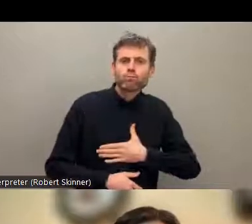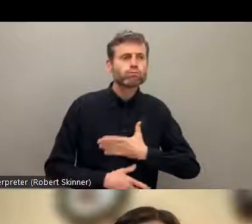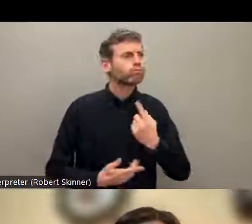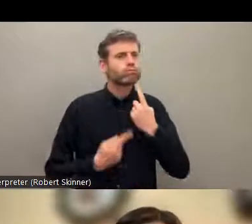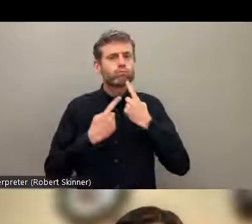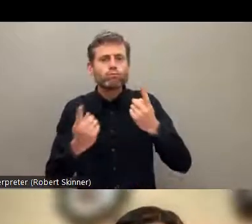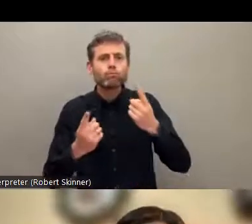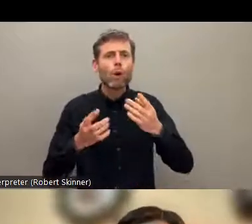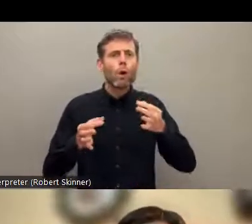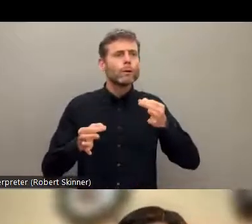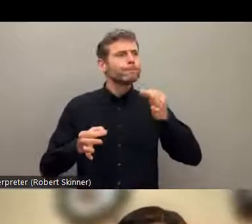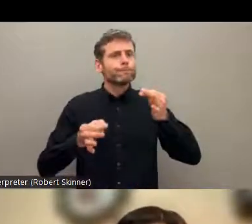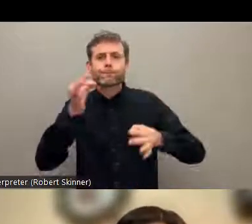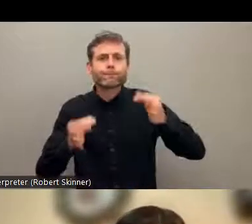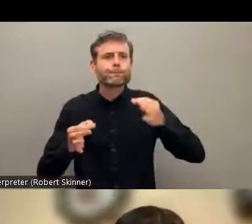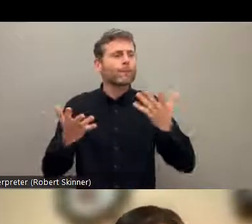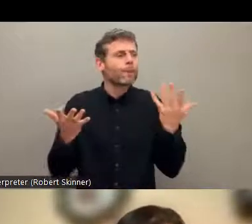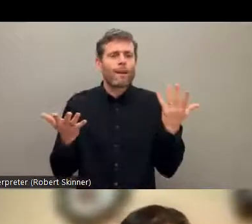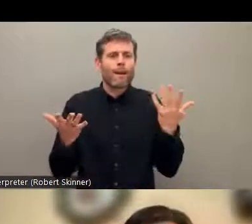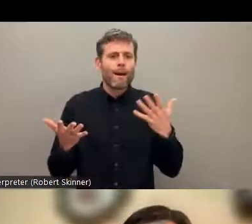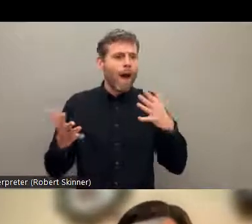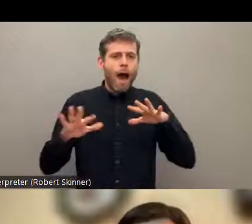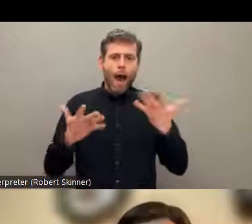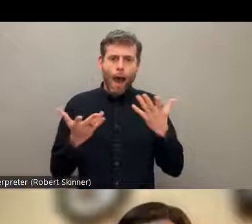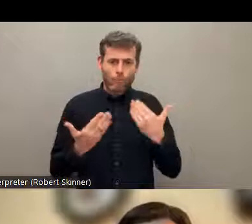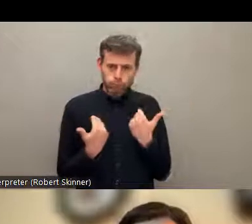of information among indigenous people with disabilities,